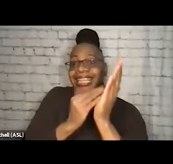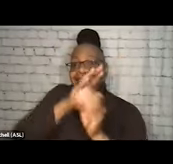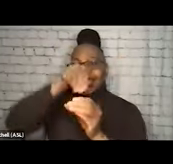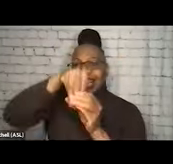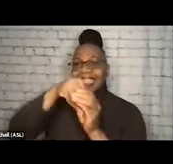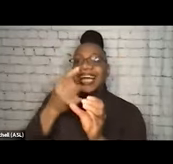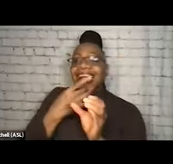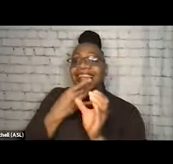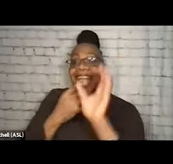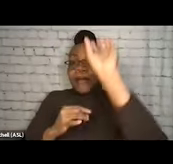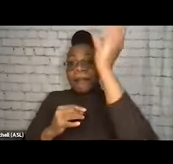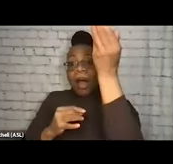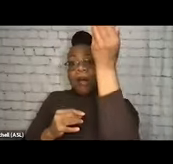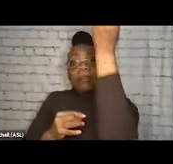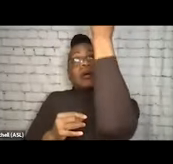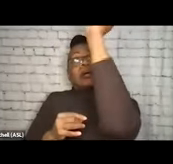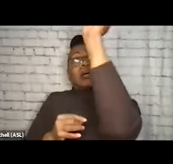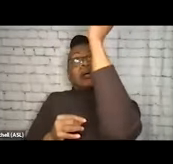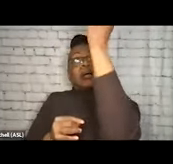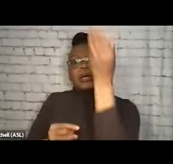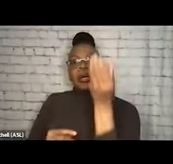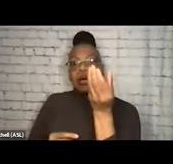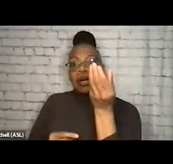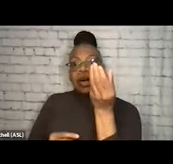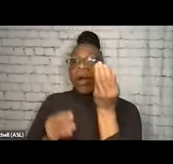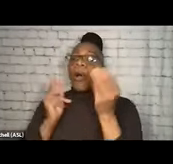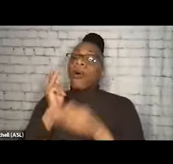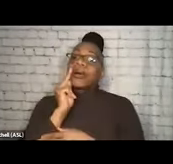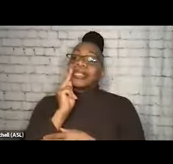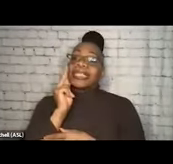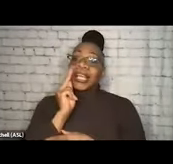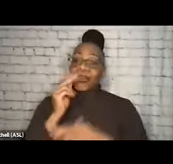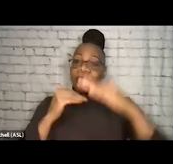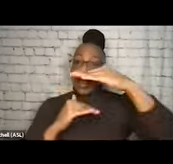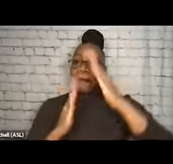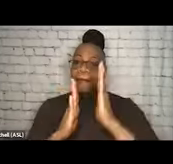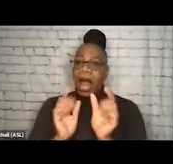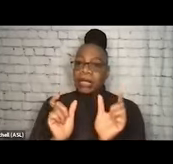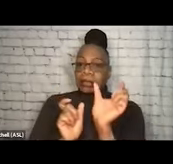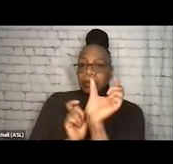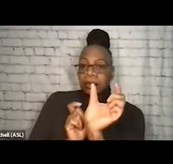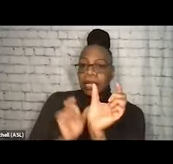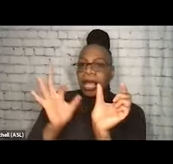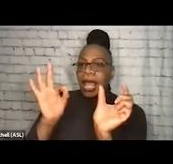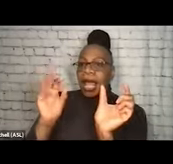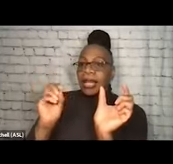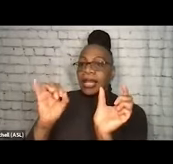for that list of chemicals that we see in cigarette butts, which is why we give sterile cottons. Foil, which arguably gets a bad rap,